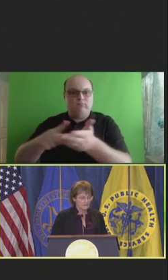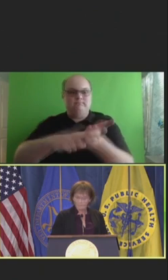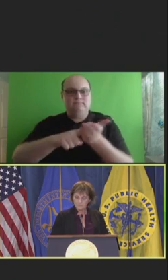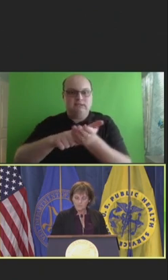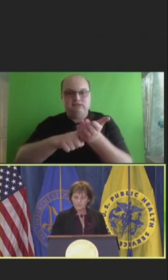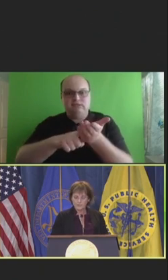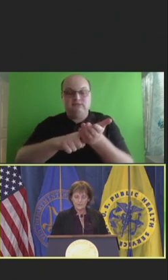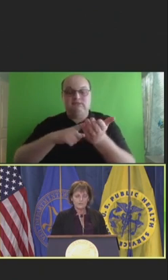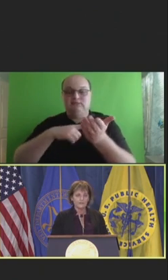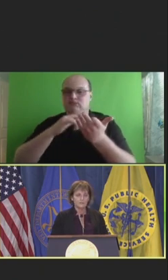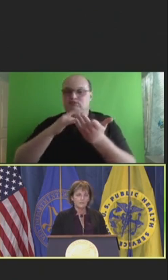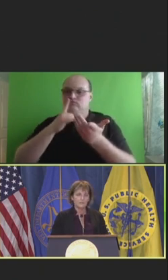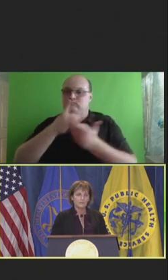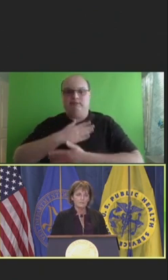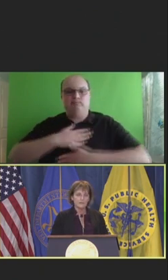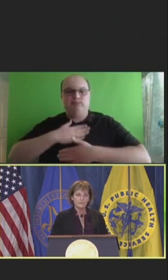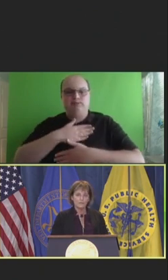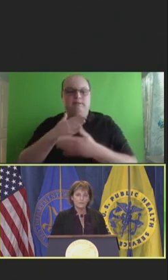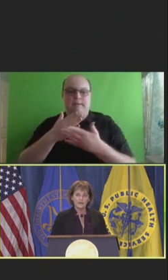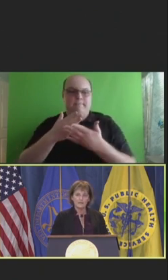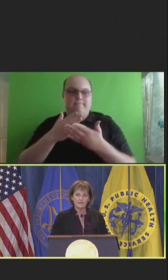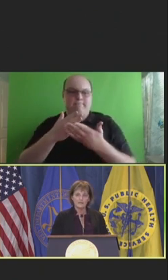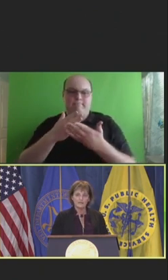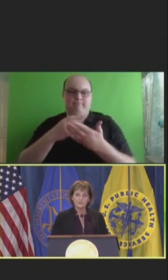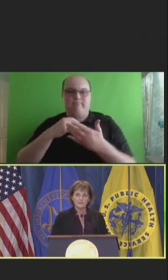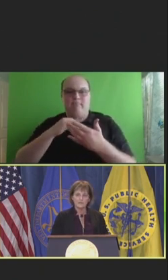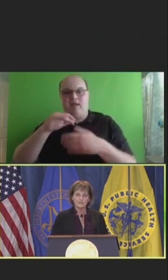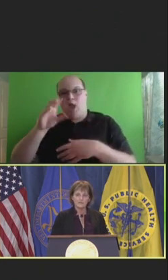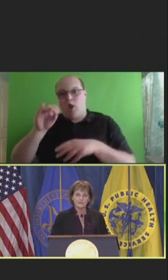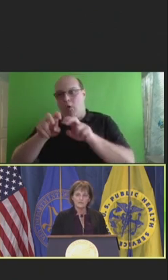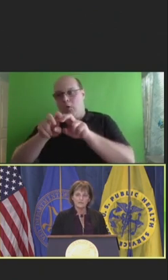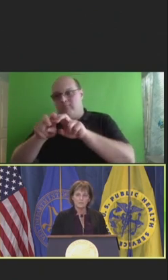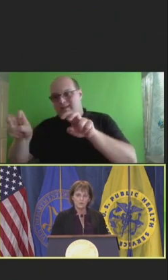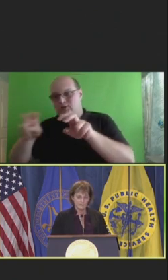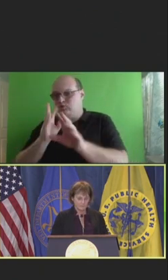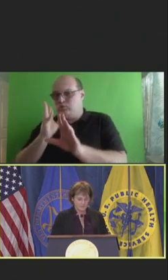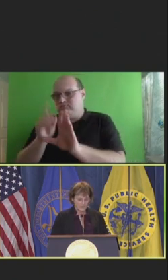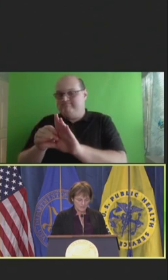appreciate my co-panelists to join on this very important topic.